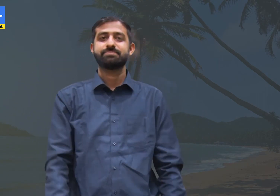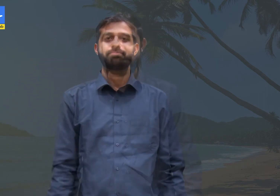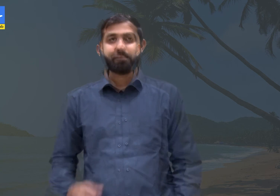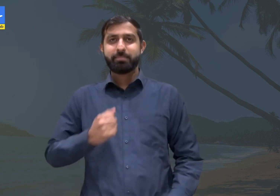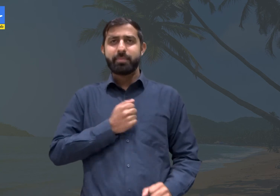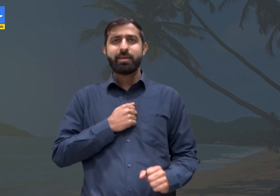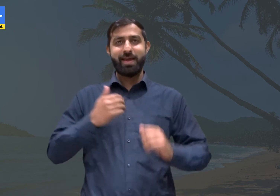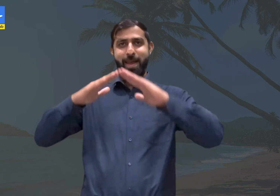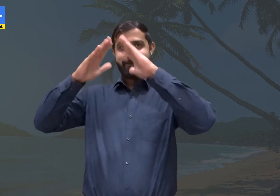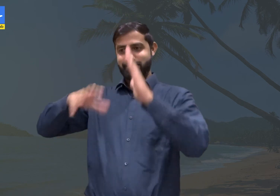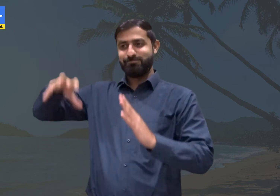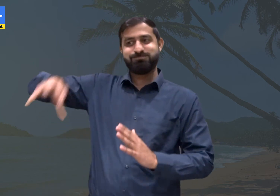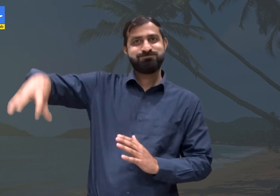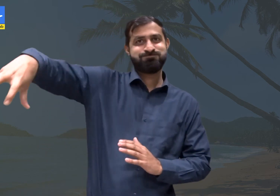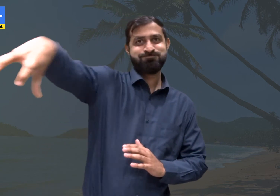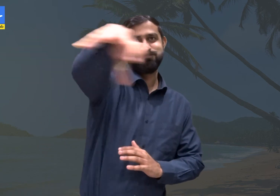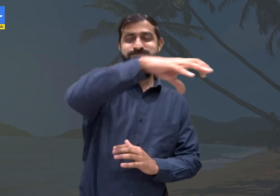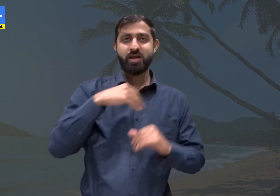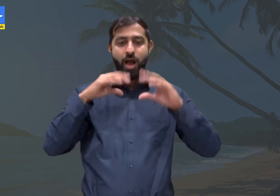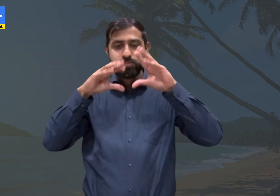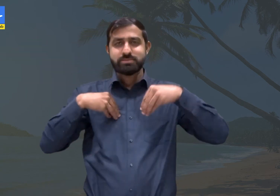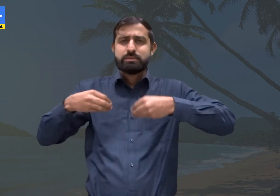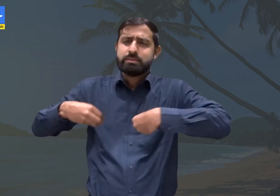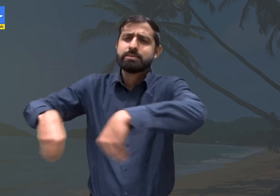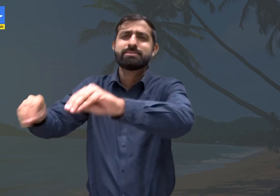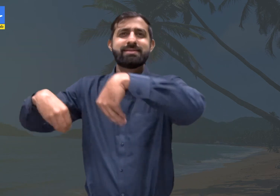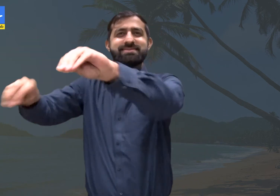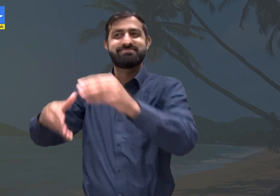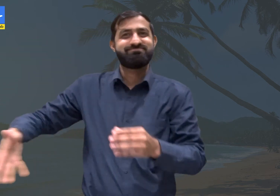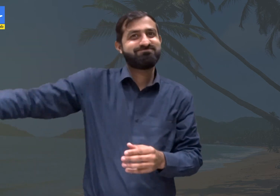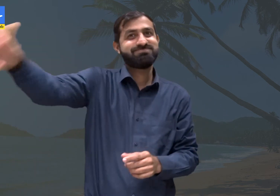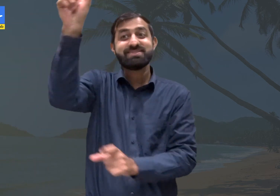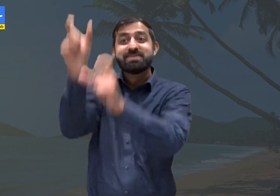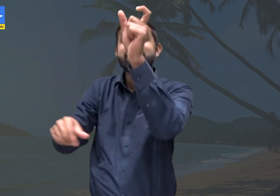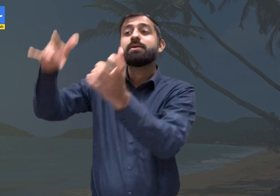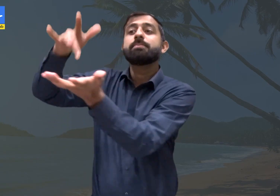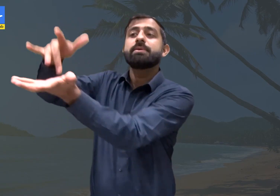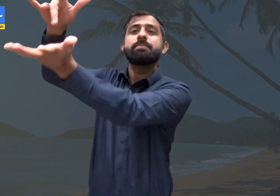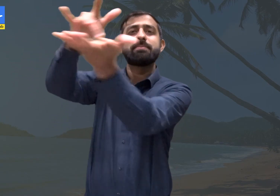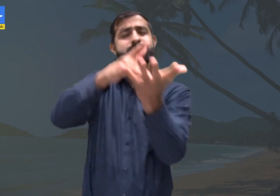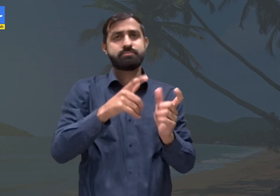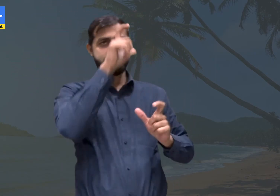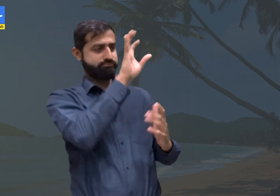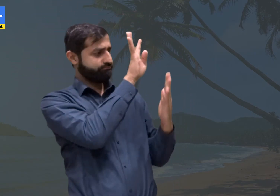After selling the breads in the streets,